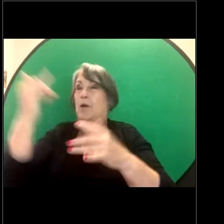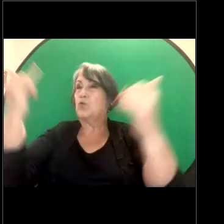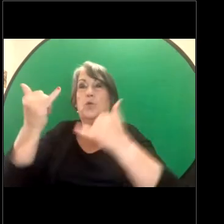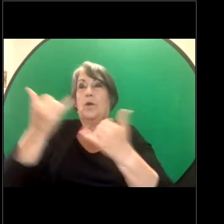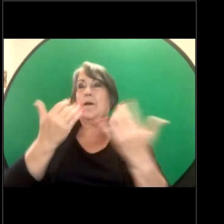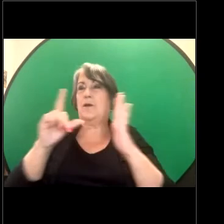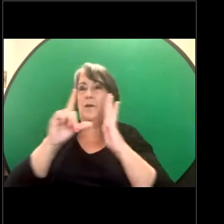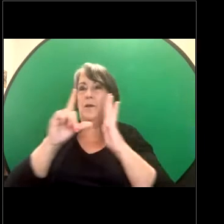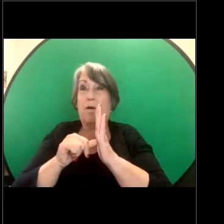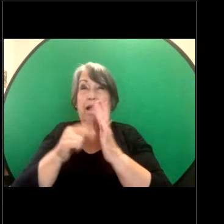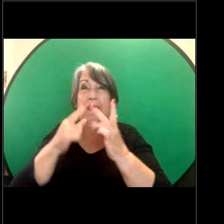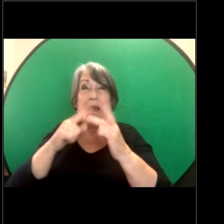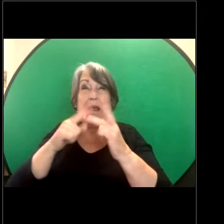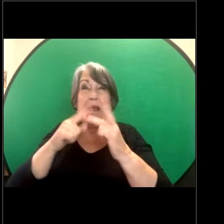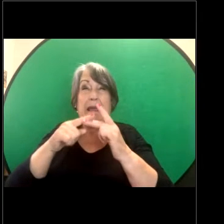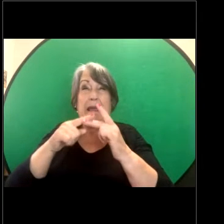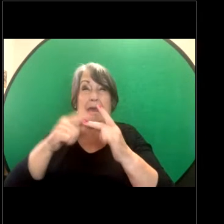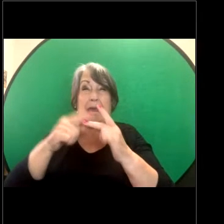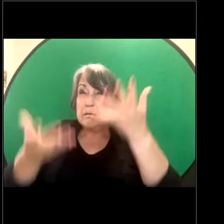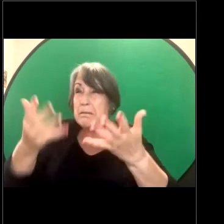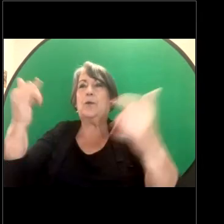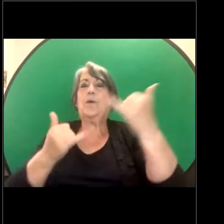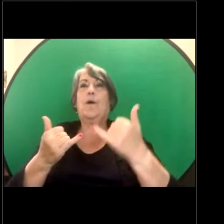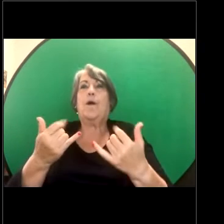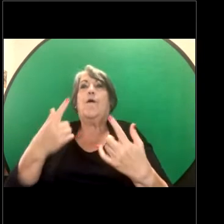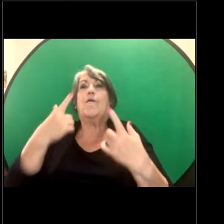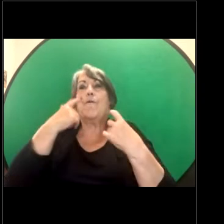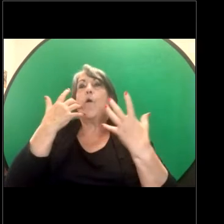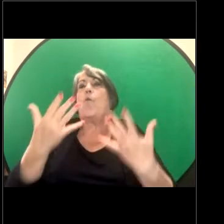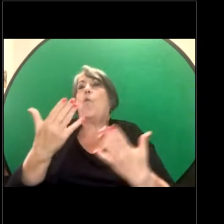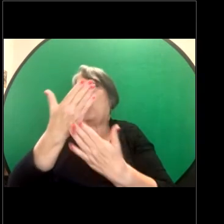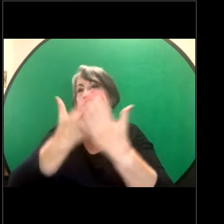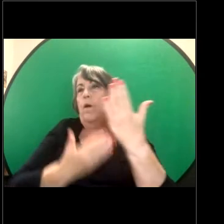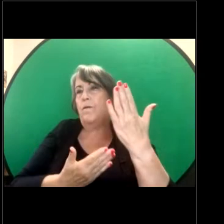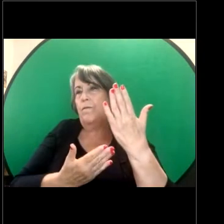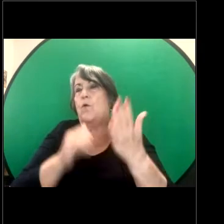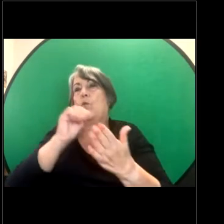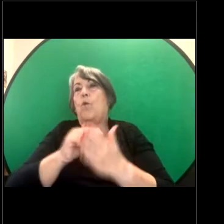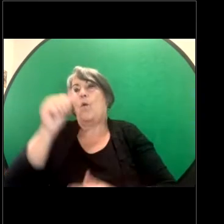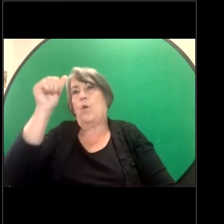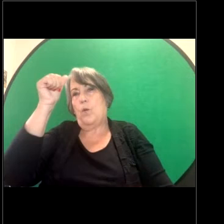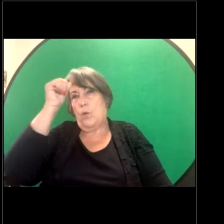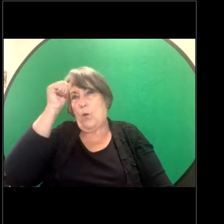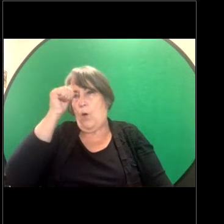they're unsure, just to get a bit more information and to know that you guys are working here and